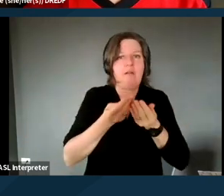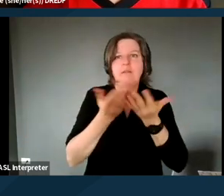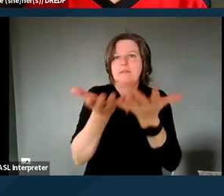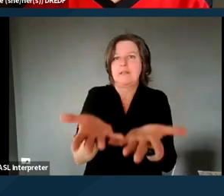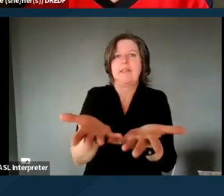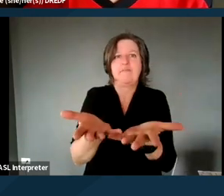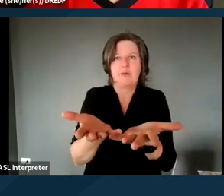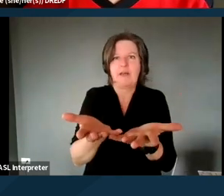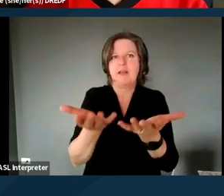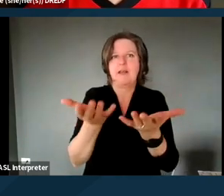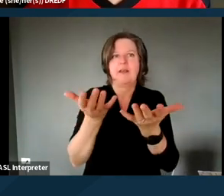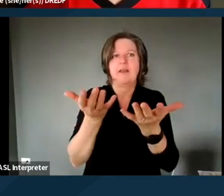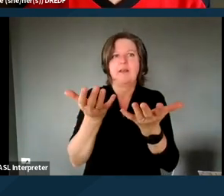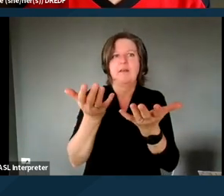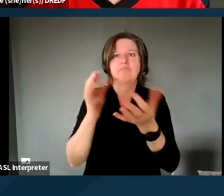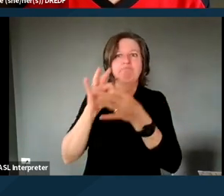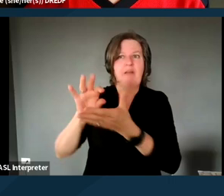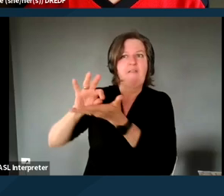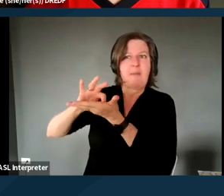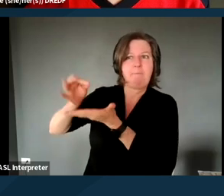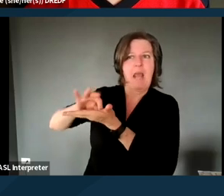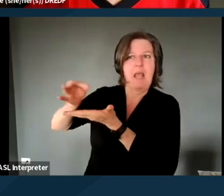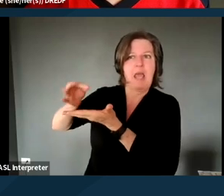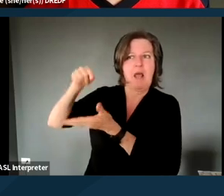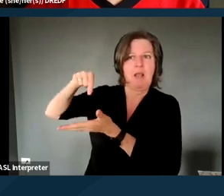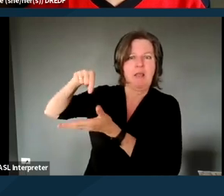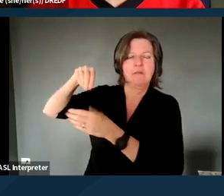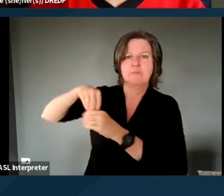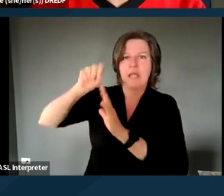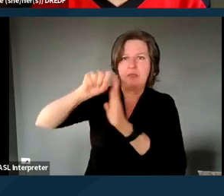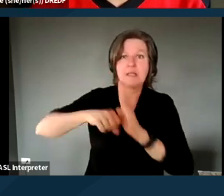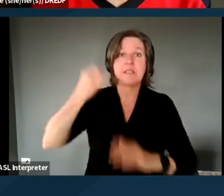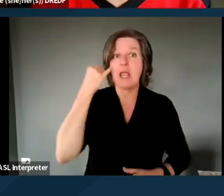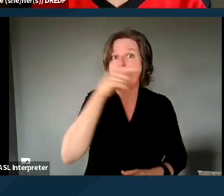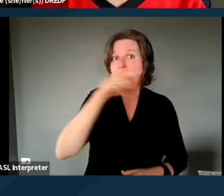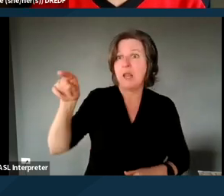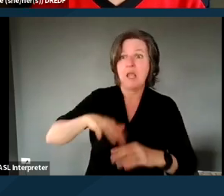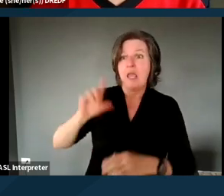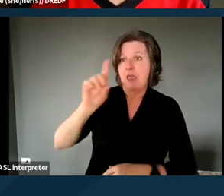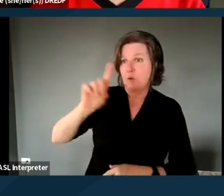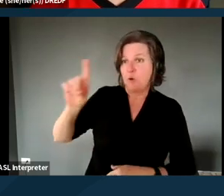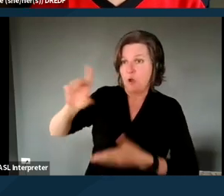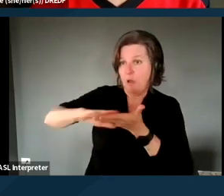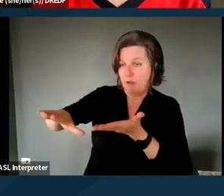of Medi-Cal in the state. So if you are on the DD waiver and you're also in a managed care plan,